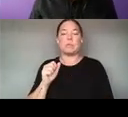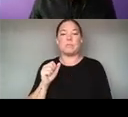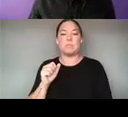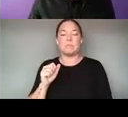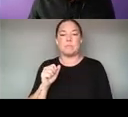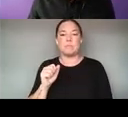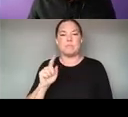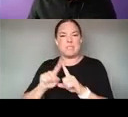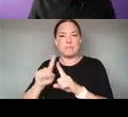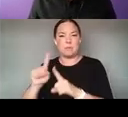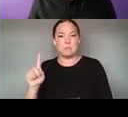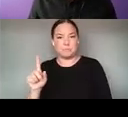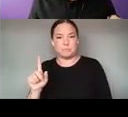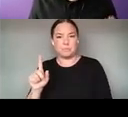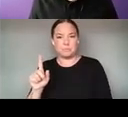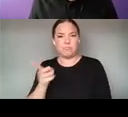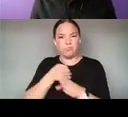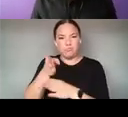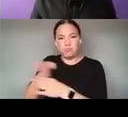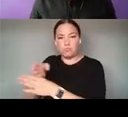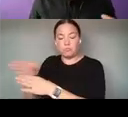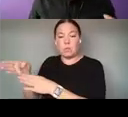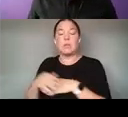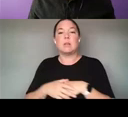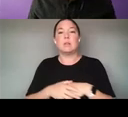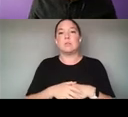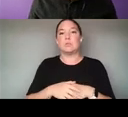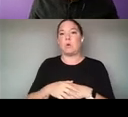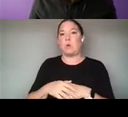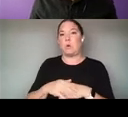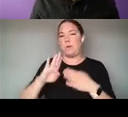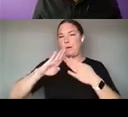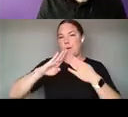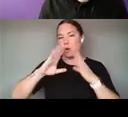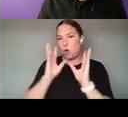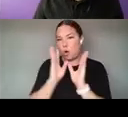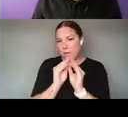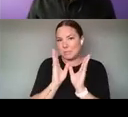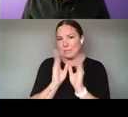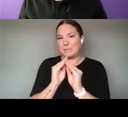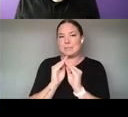FOR EXAMPLE, THROUGH CONTRIBUTORS CONFERENCES, SPRINTS, AND RESIDENCIES. THIS IS, FOR EXAMPLE,